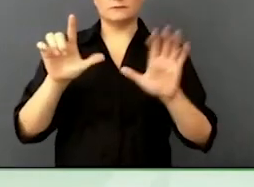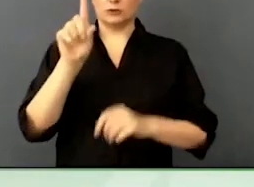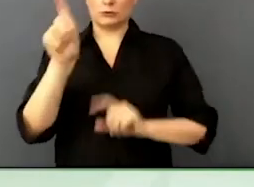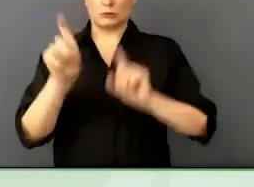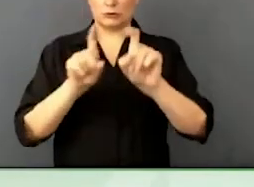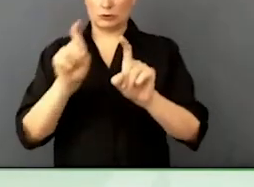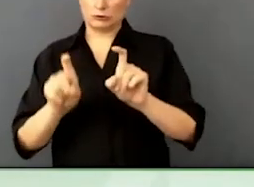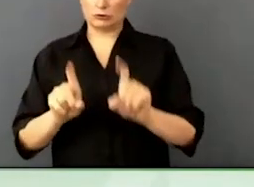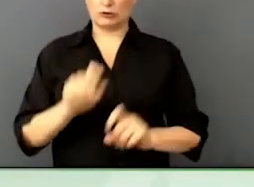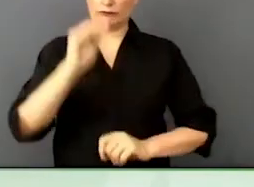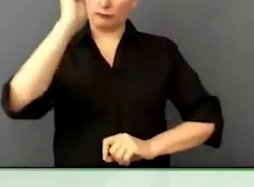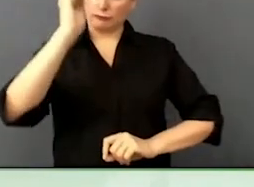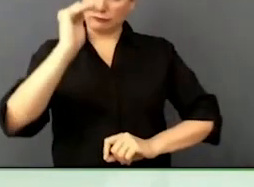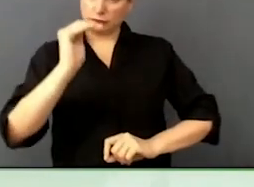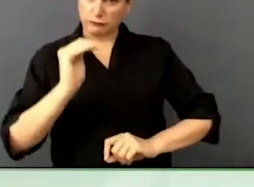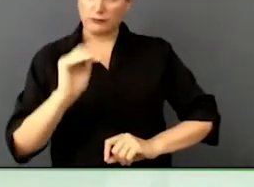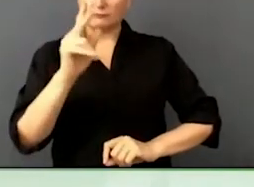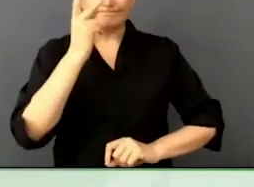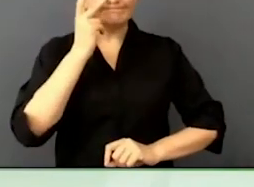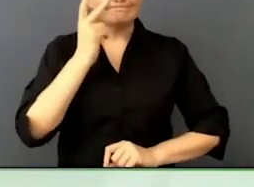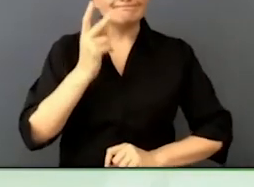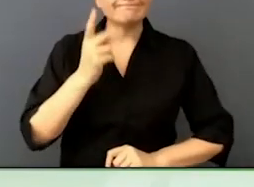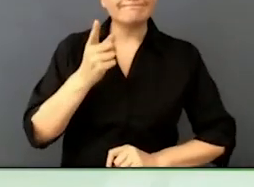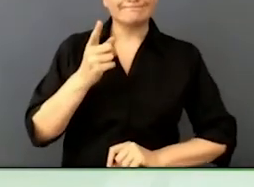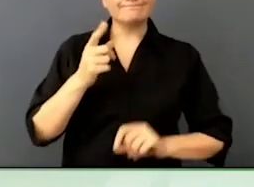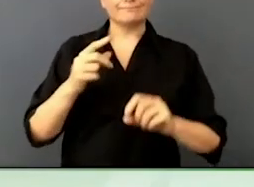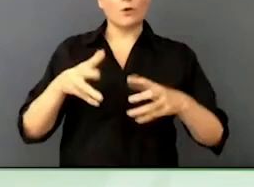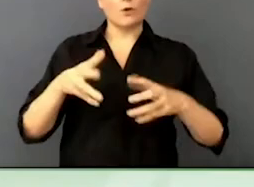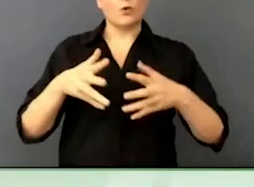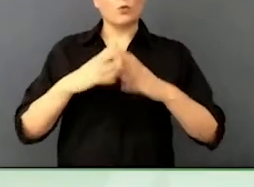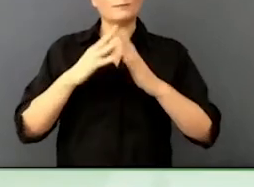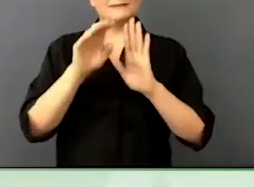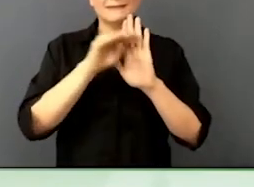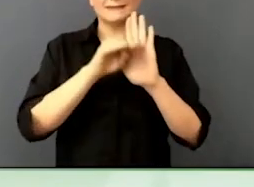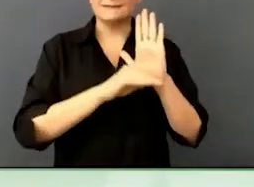The equality stuff and the culture stuff and the customer stuff, there are questions about allyship.